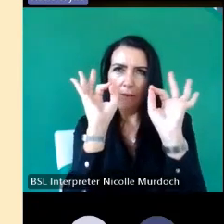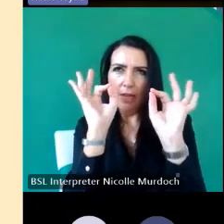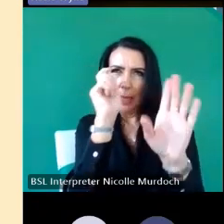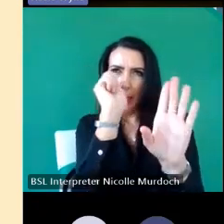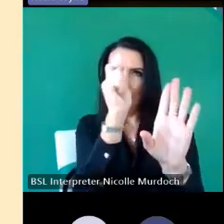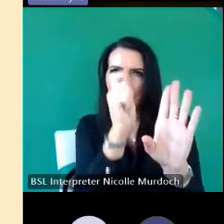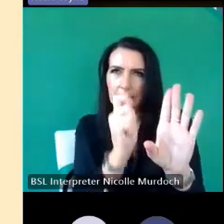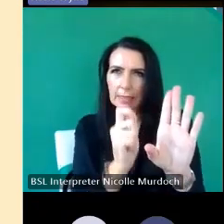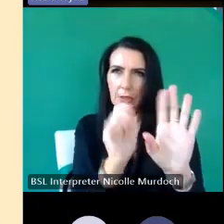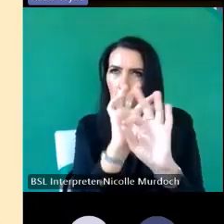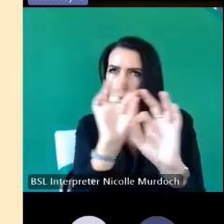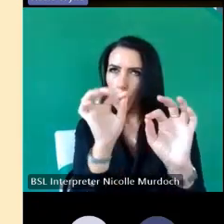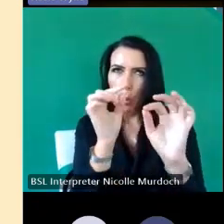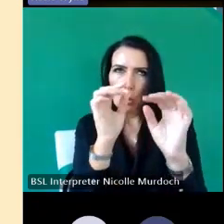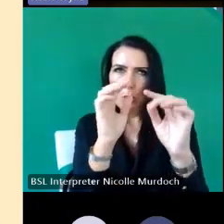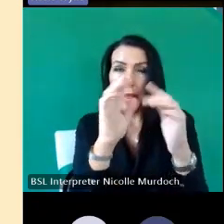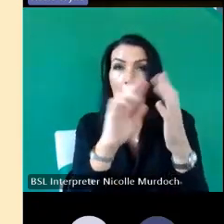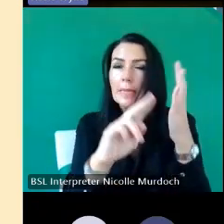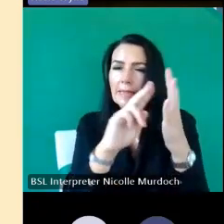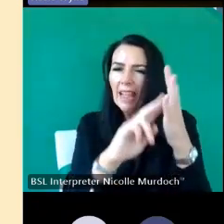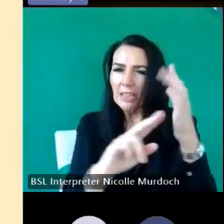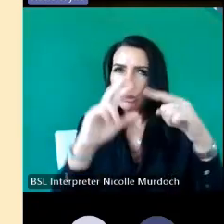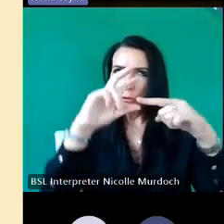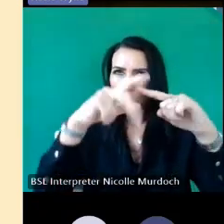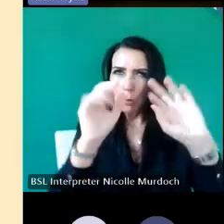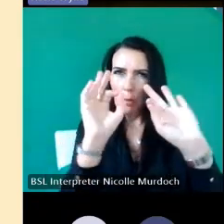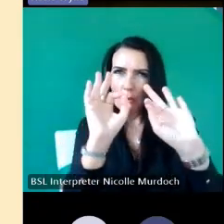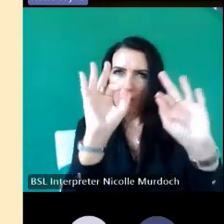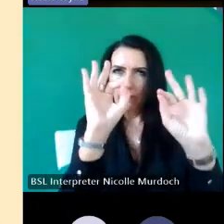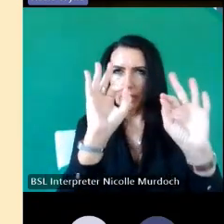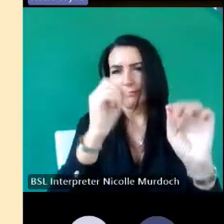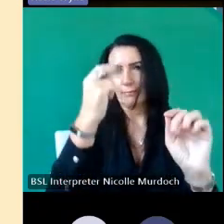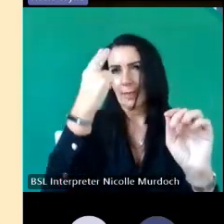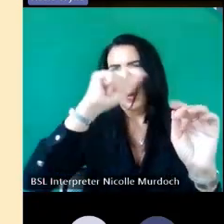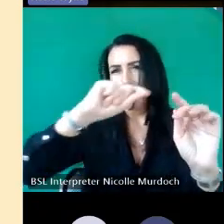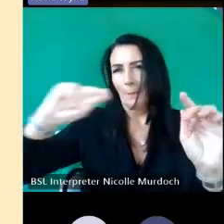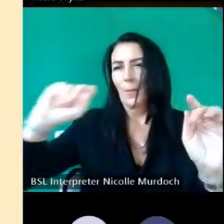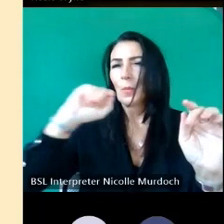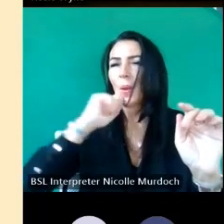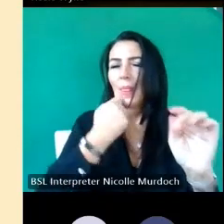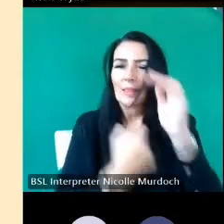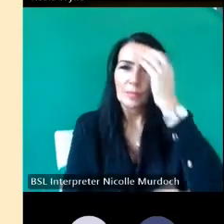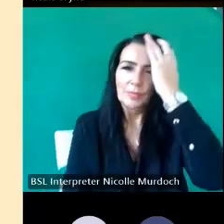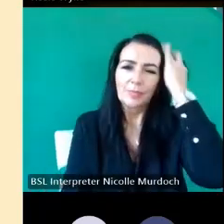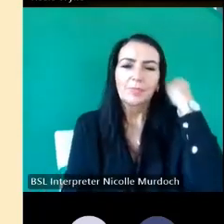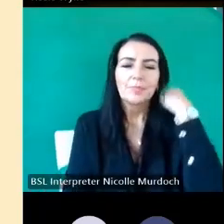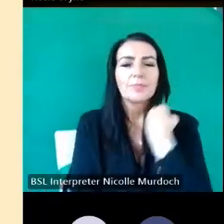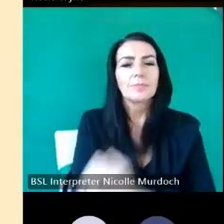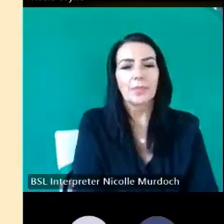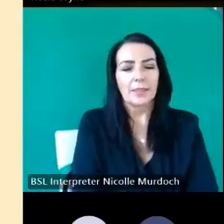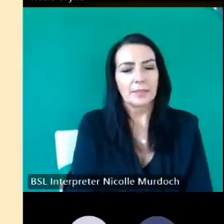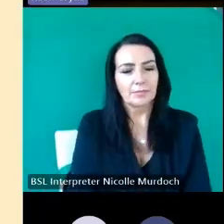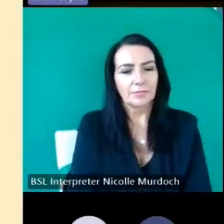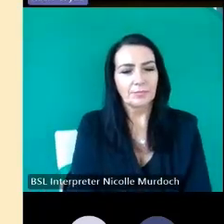the stone in the natural material or he doesn't put his signature on it next one please so what